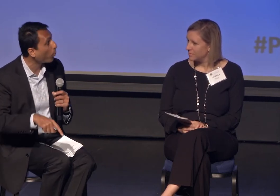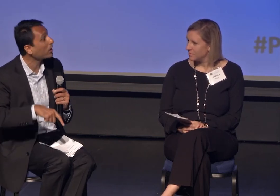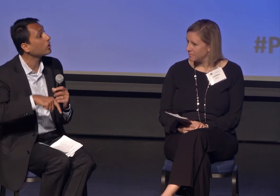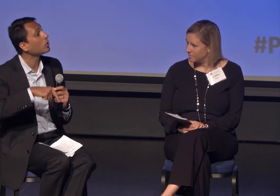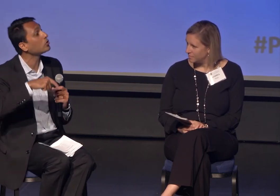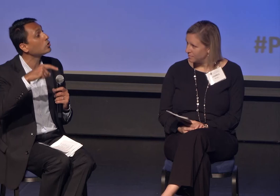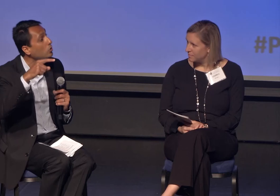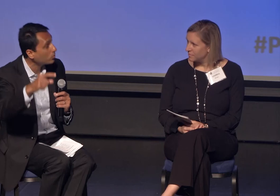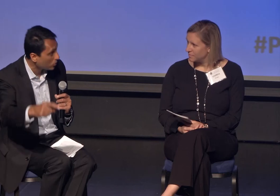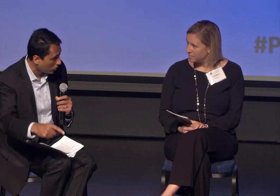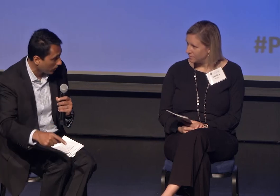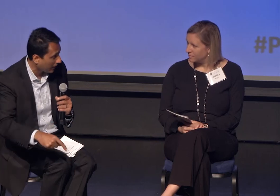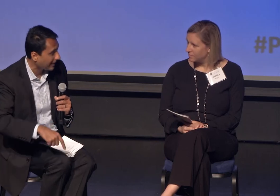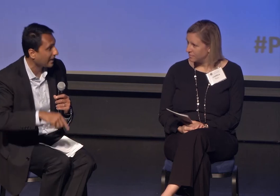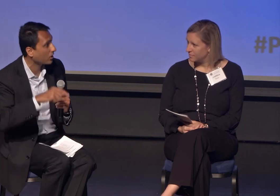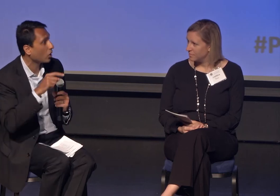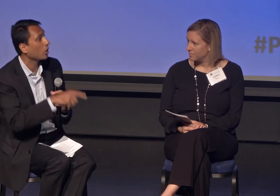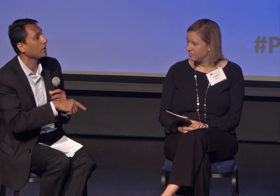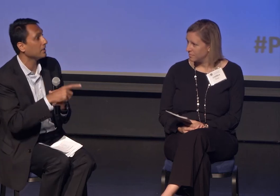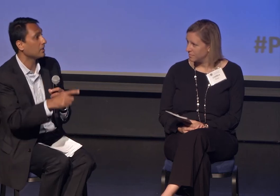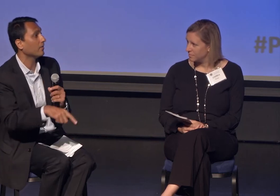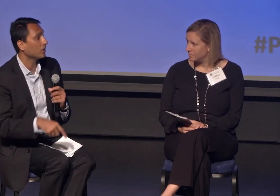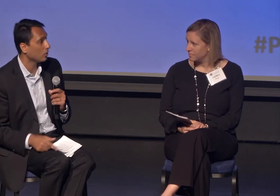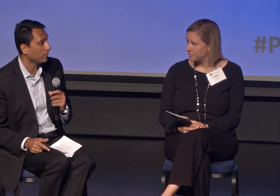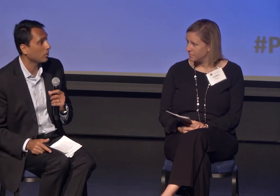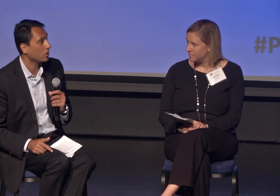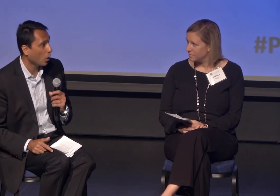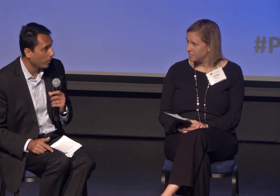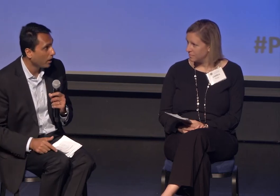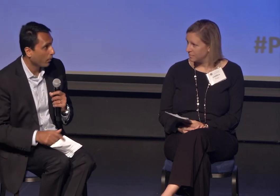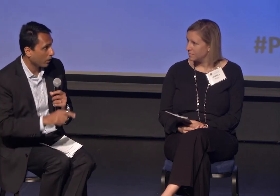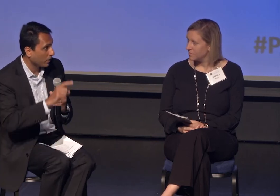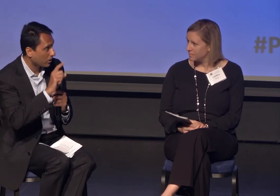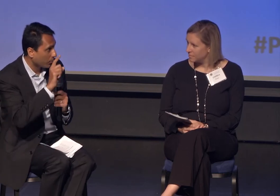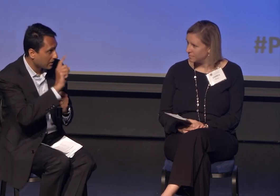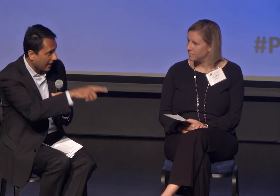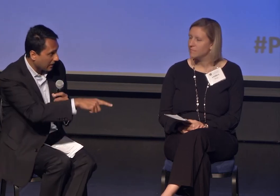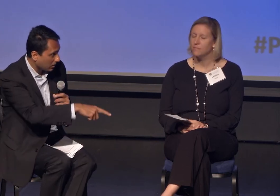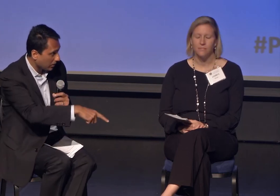or what are your students doing that currently is giving you the most hope? Let's start with Daniel,